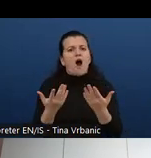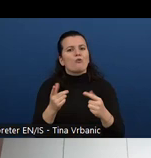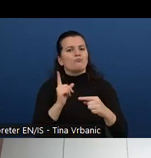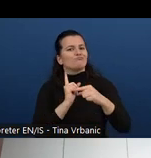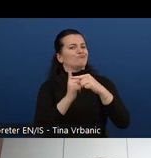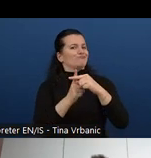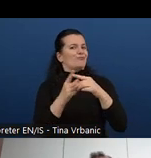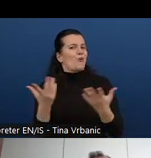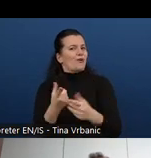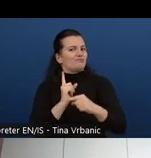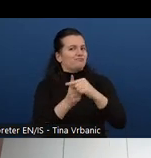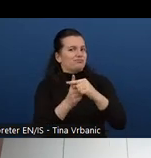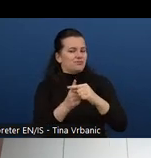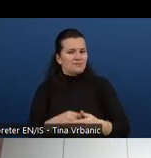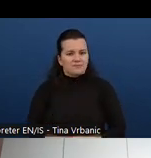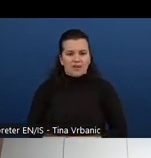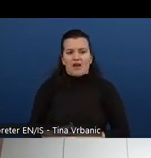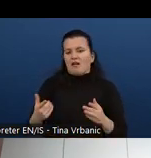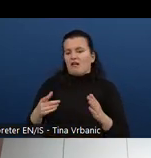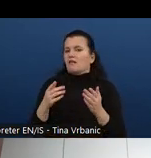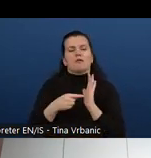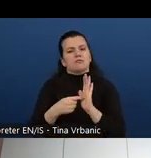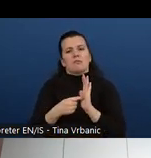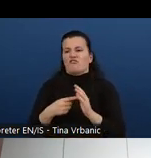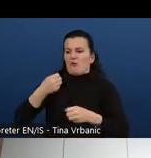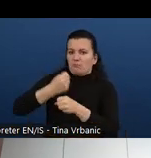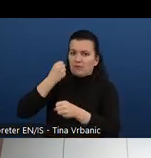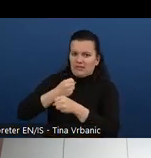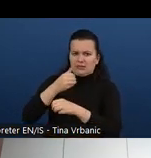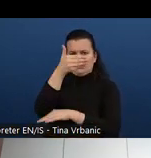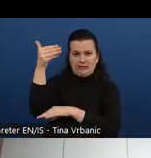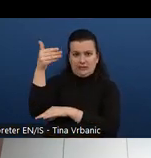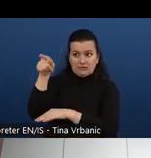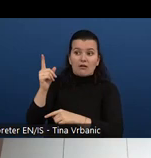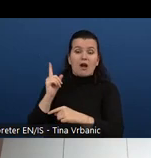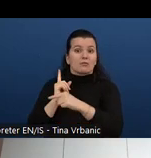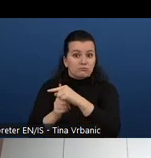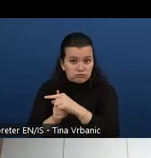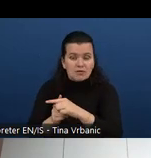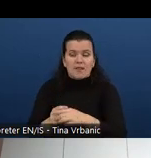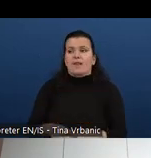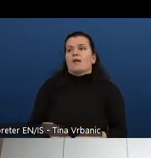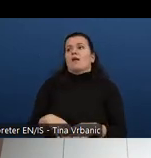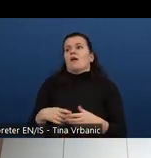So we tie this to our existing business benefit, business case resource in WAI.